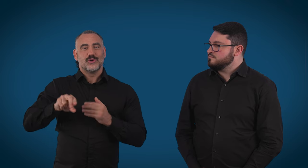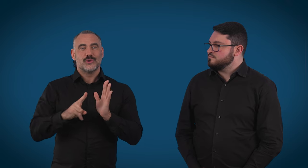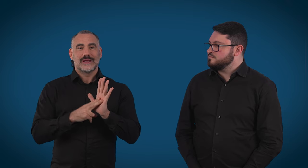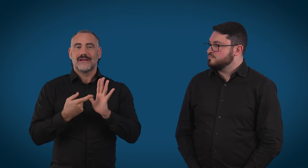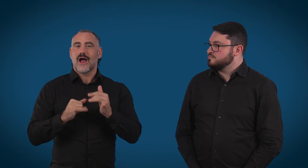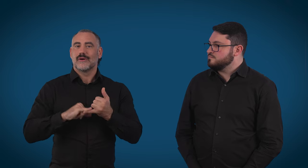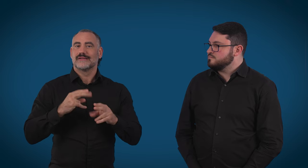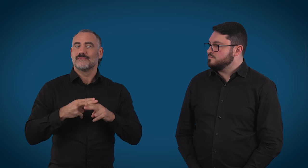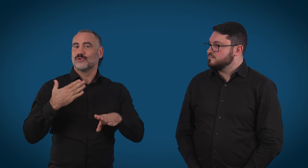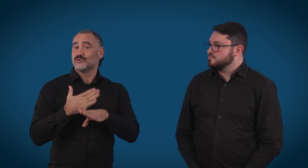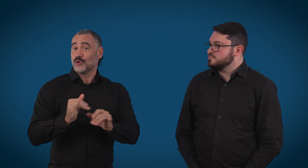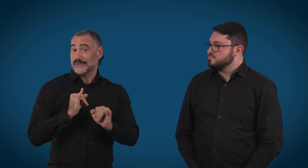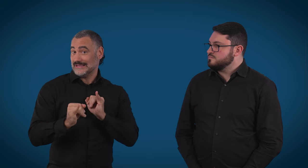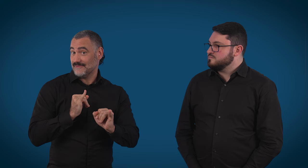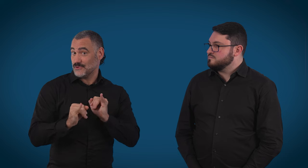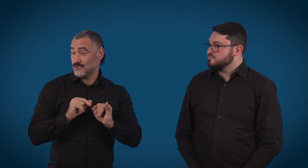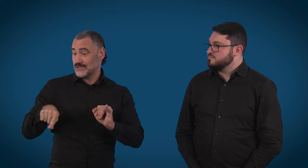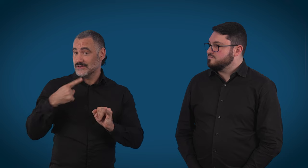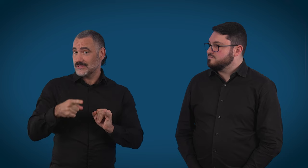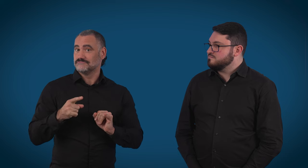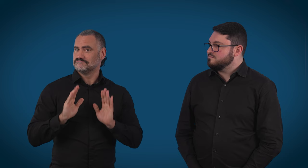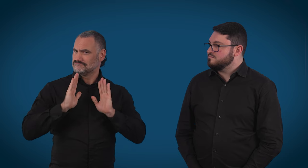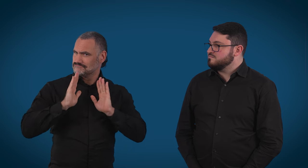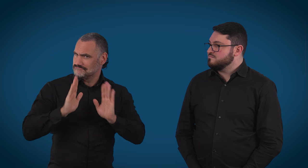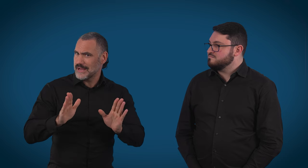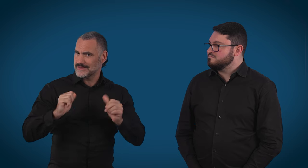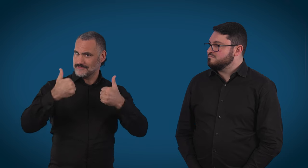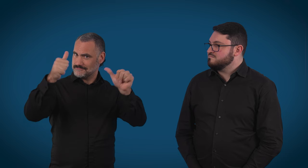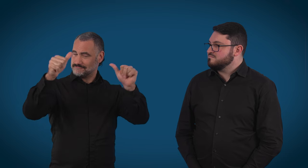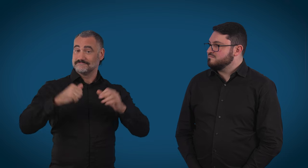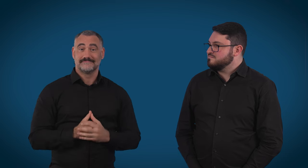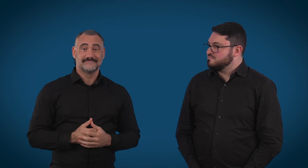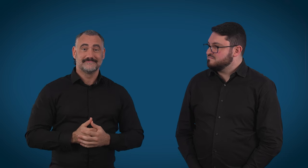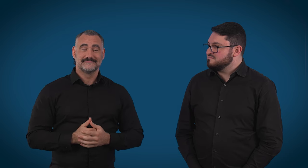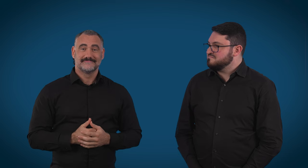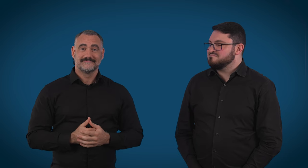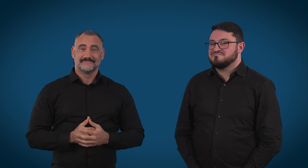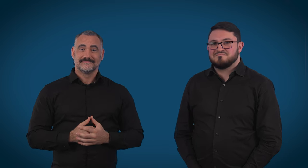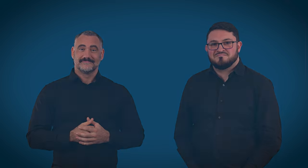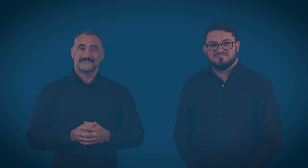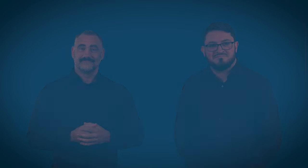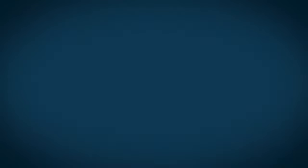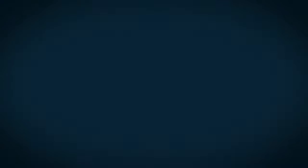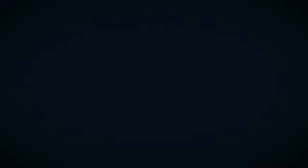the service for an interview she had to do a while ago and said it was amazing. So, there you go!